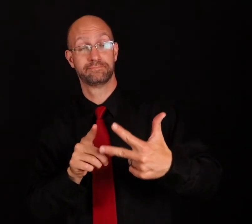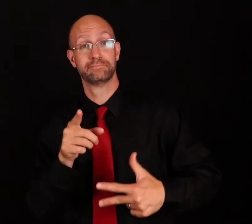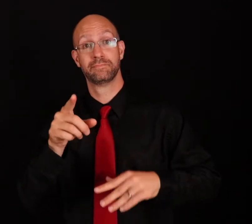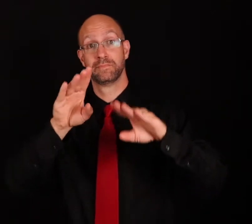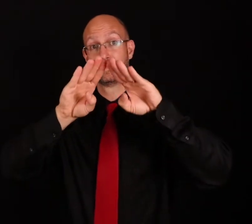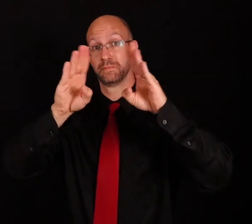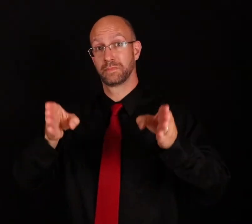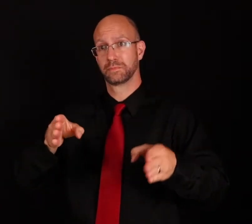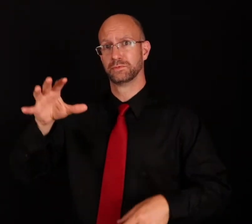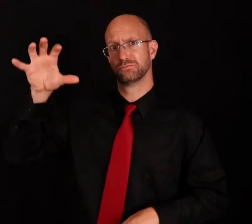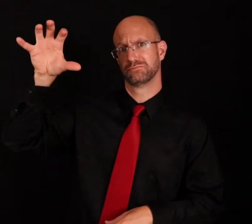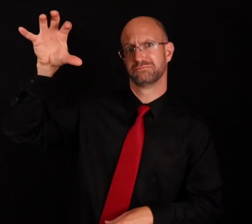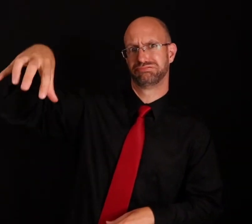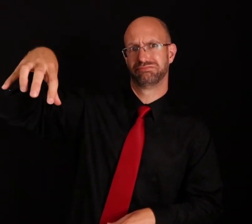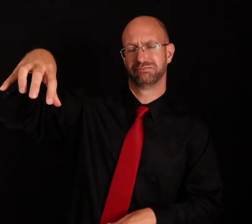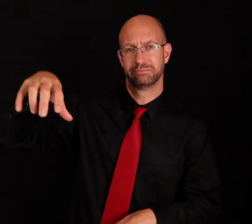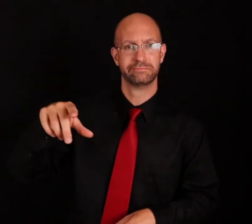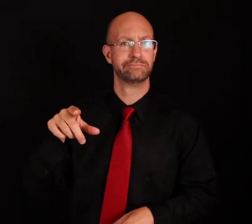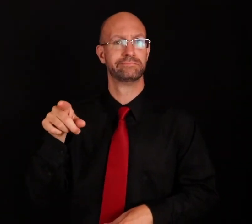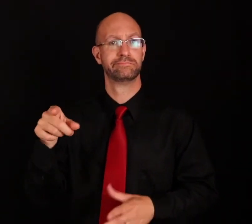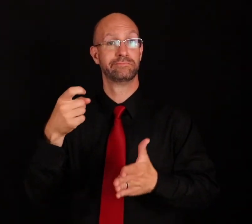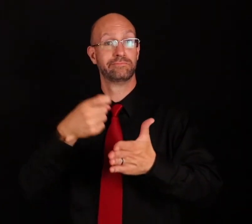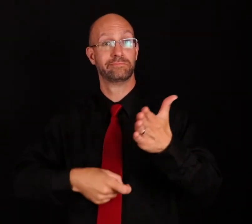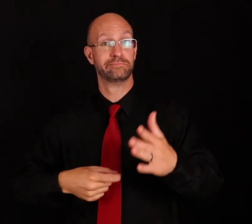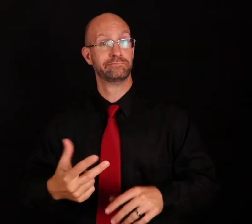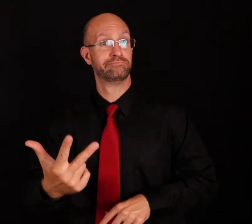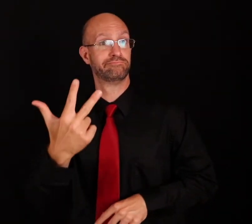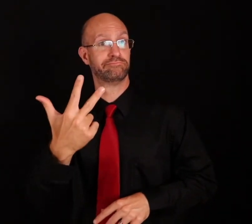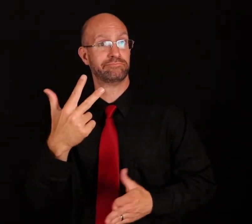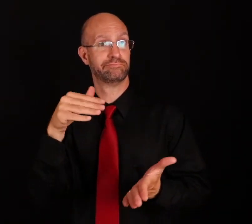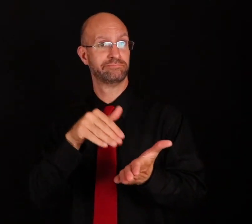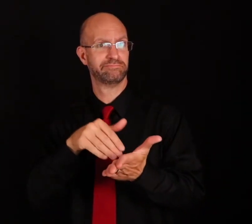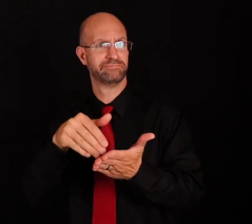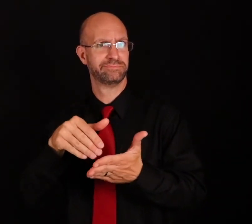3) MANSION COST $3 MILLION.